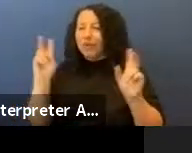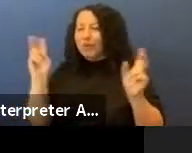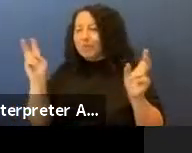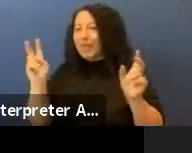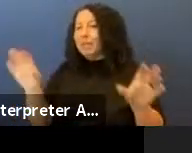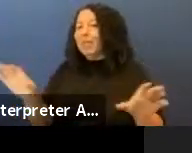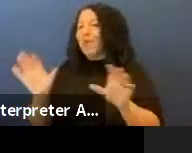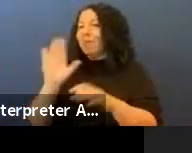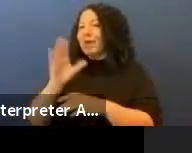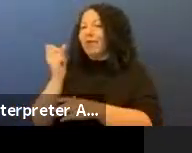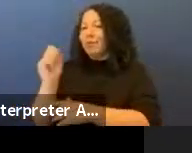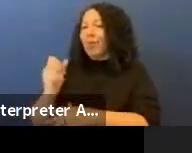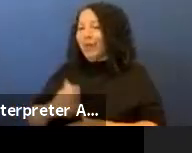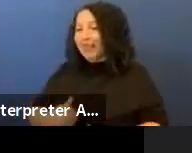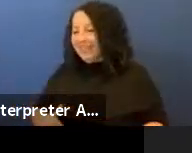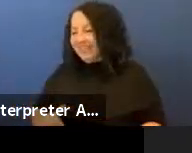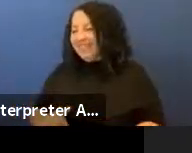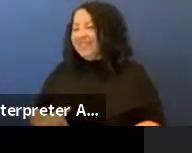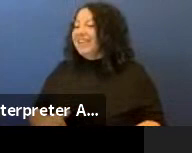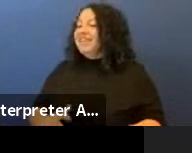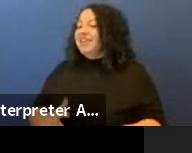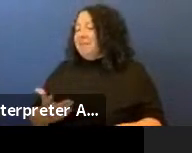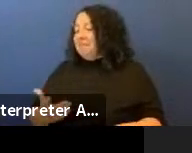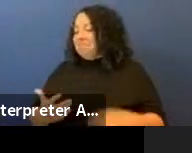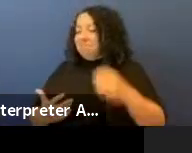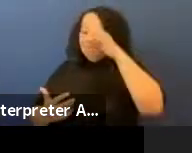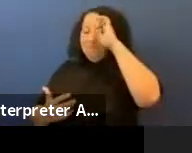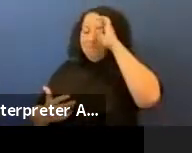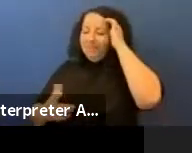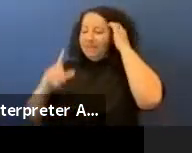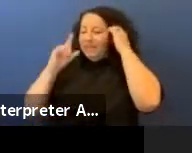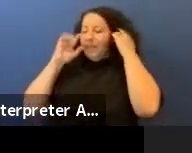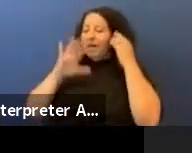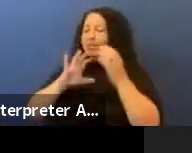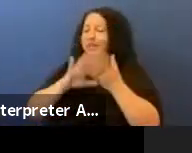What I think the lesson is about what's